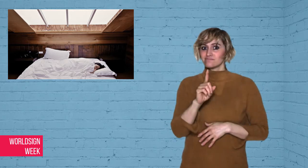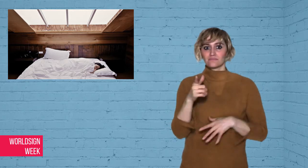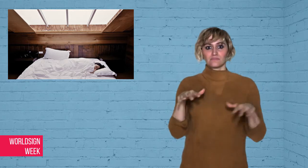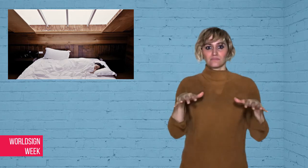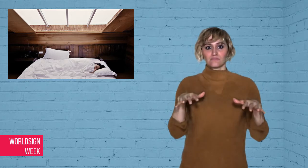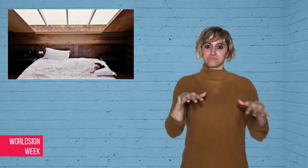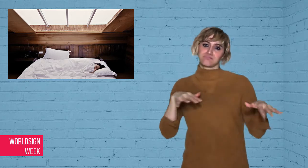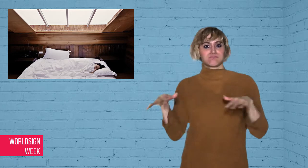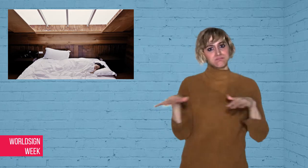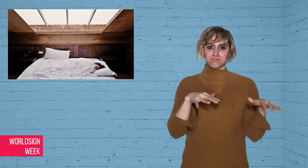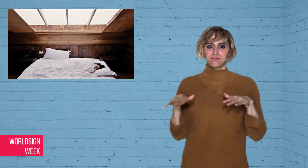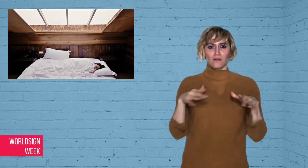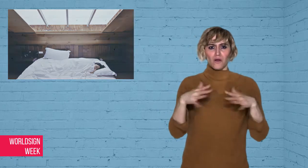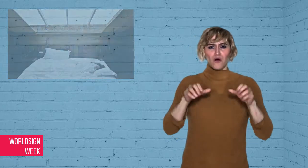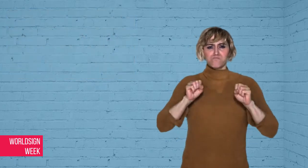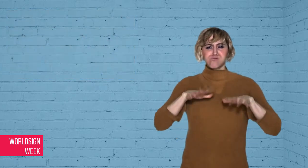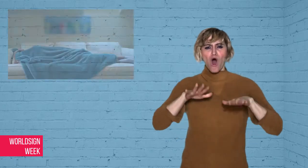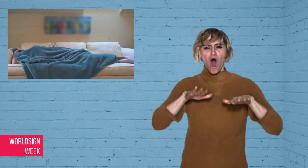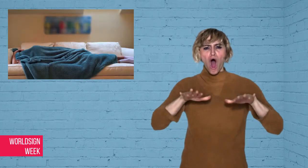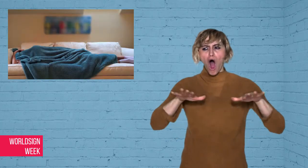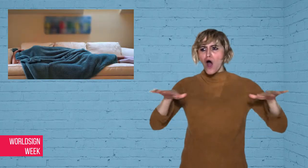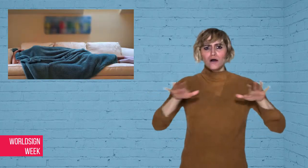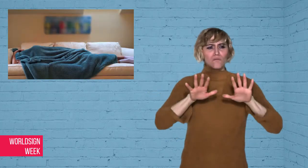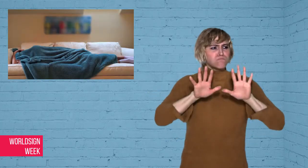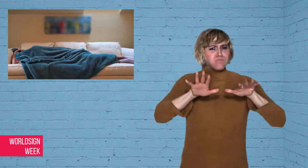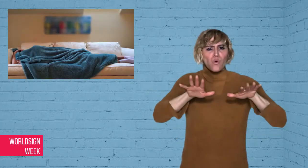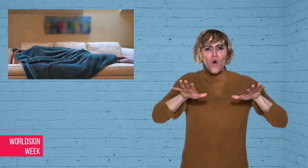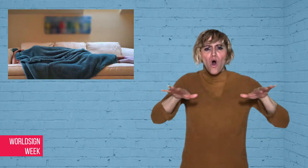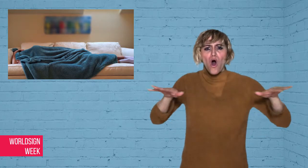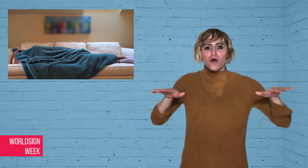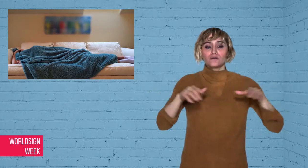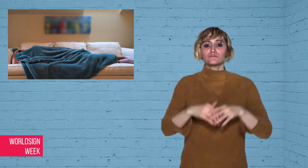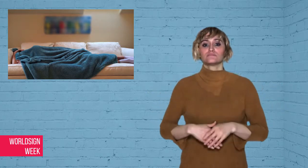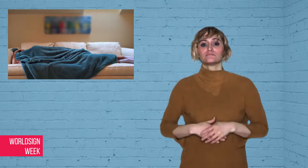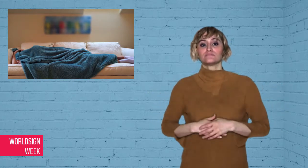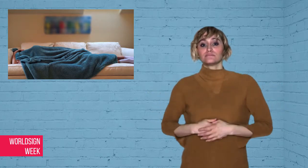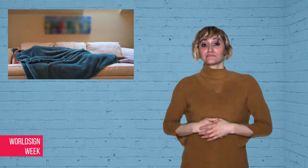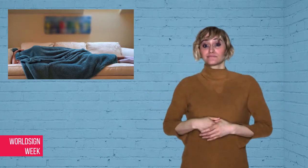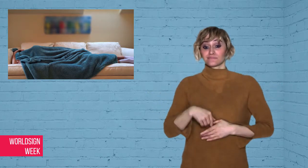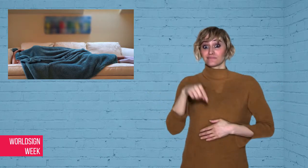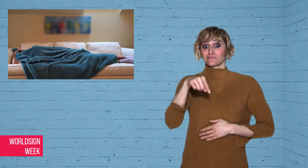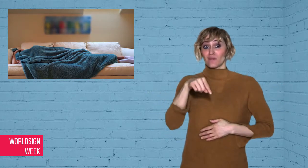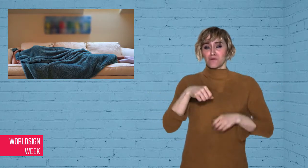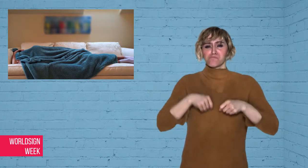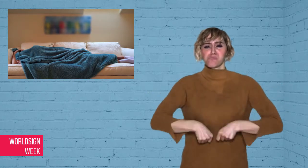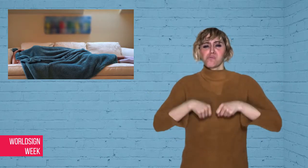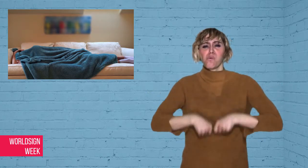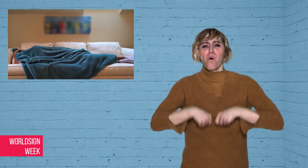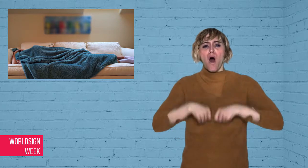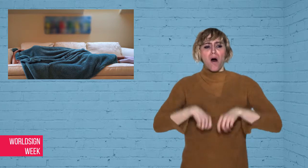vibrations. The vibrations were so